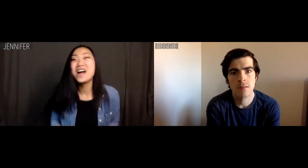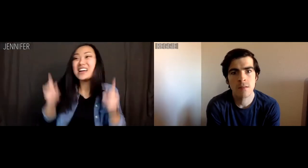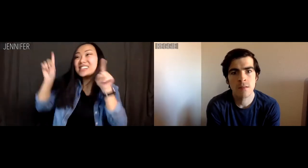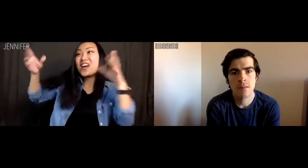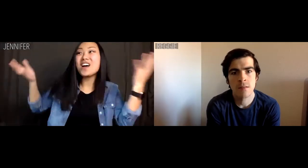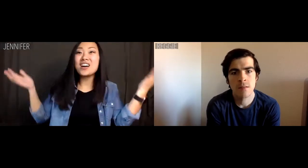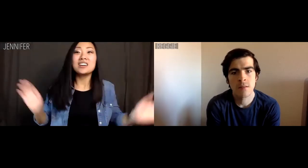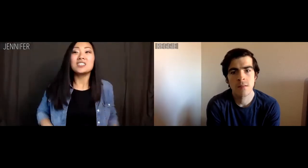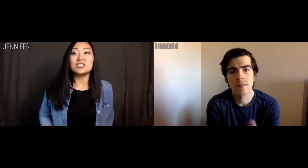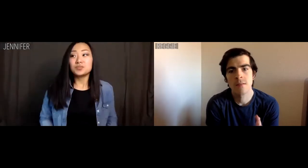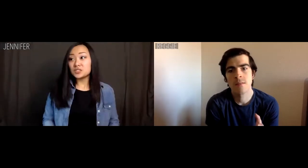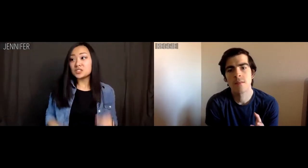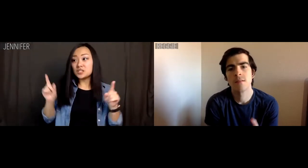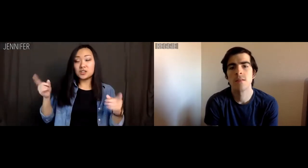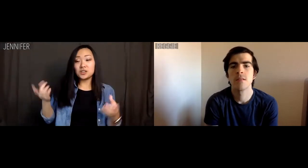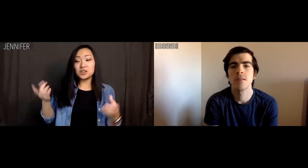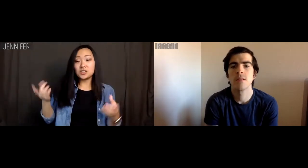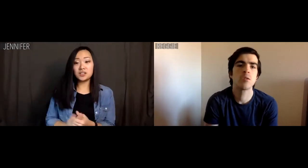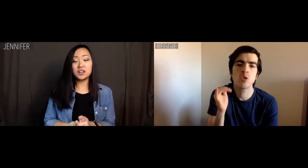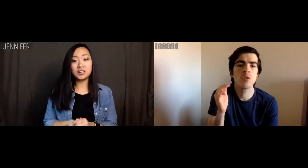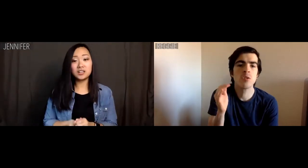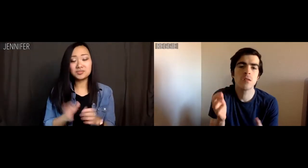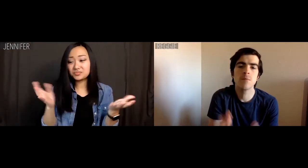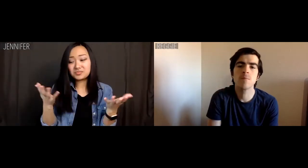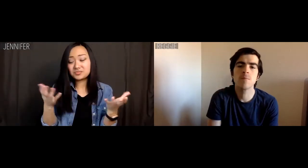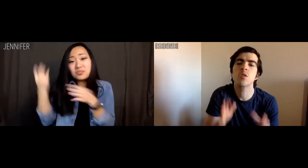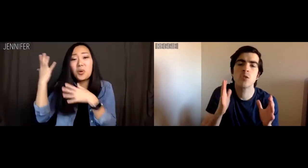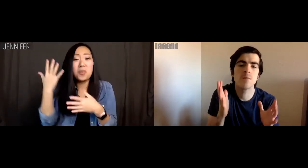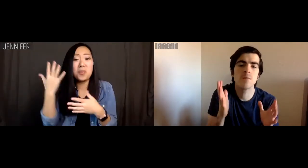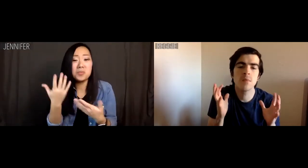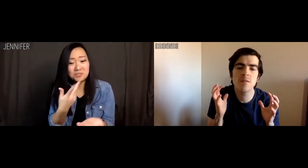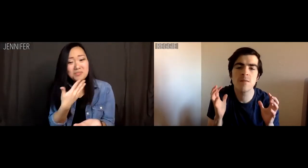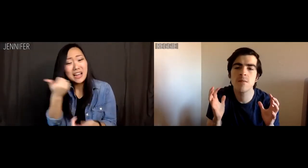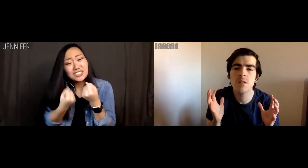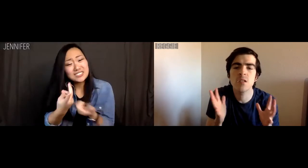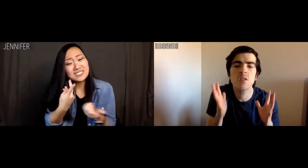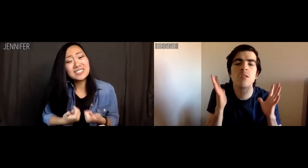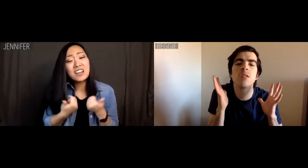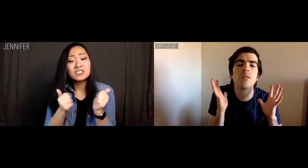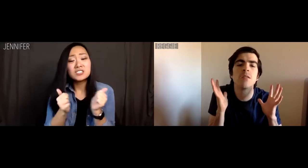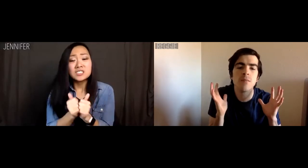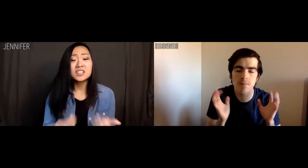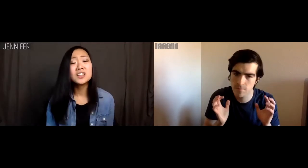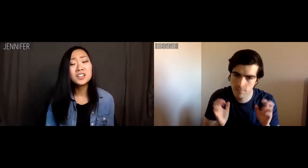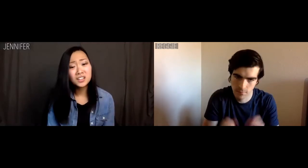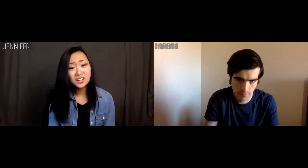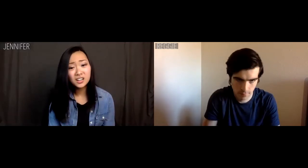Let's go... let's go throw away the best years of our lives with each other.